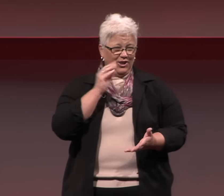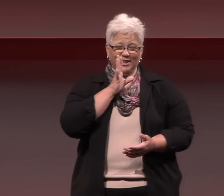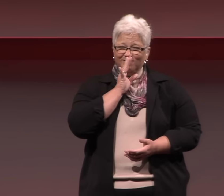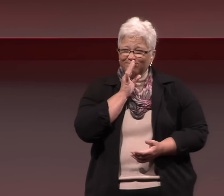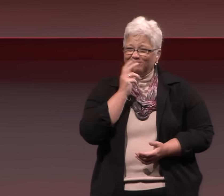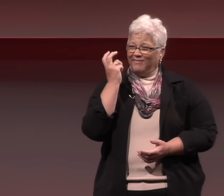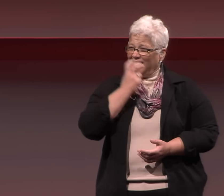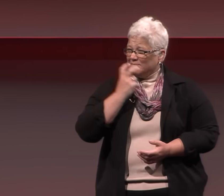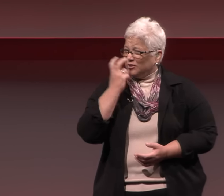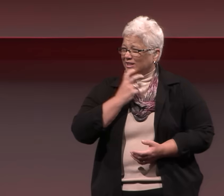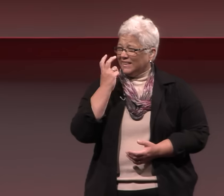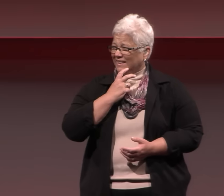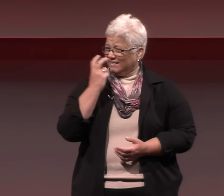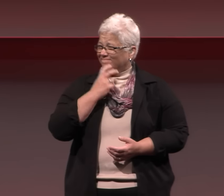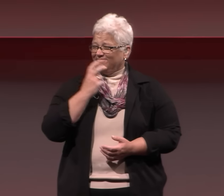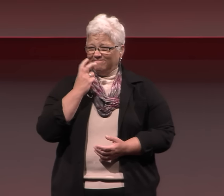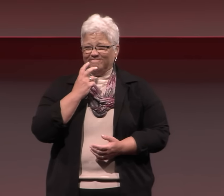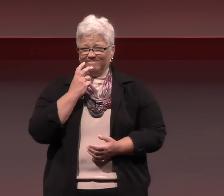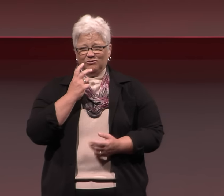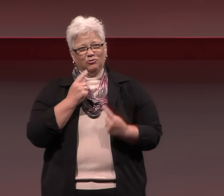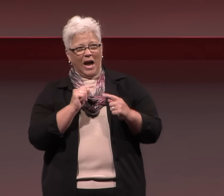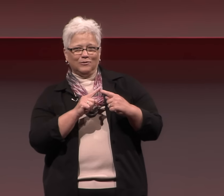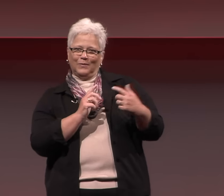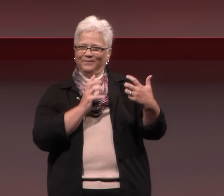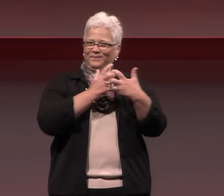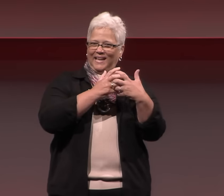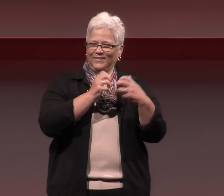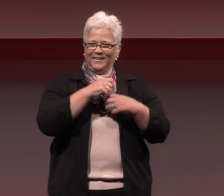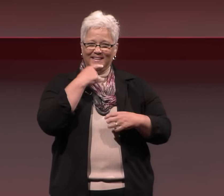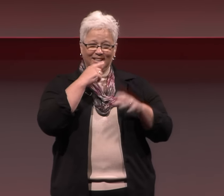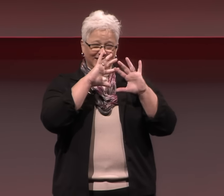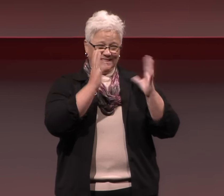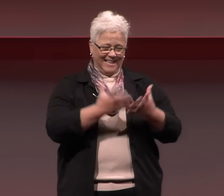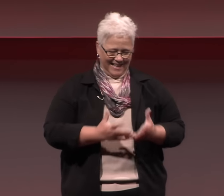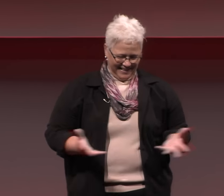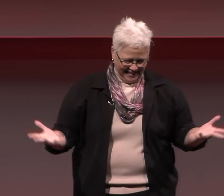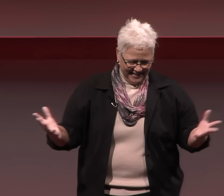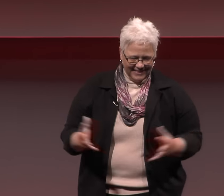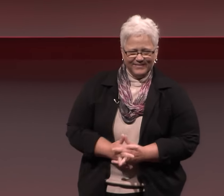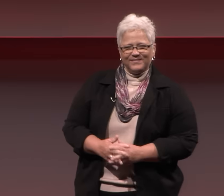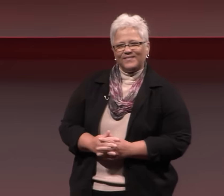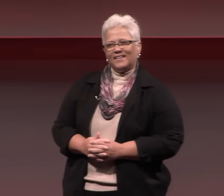I grew up learning to speak and read lips, trying to fit in with hearing society,